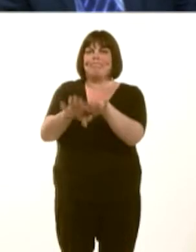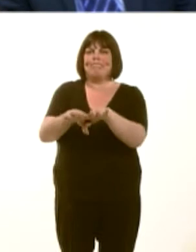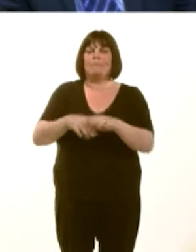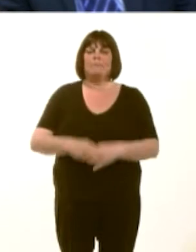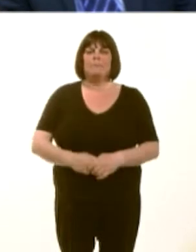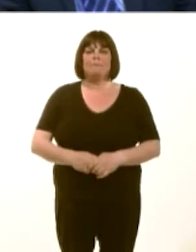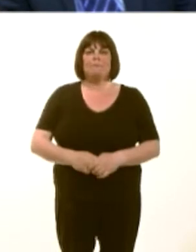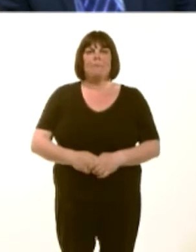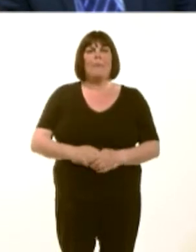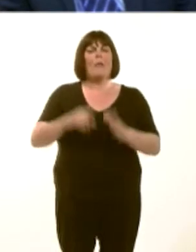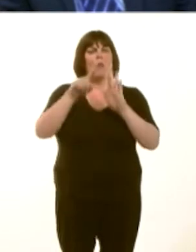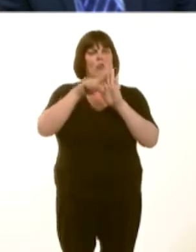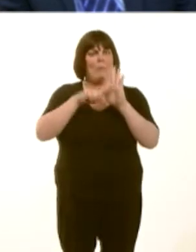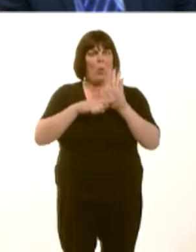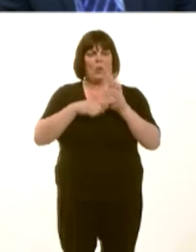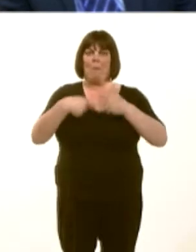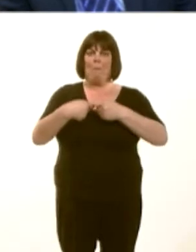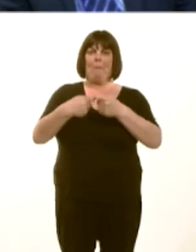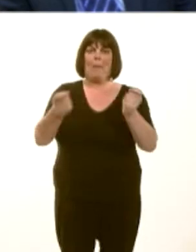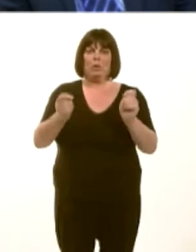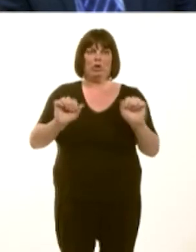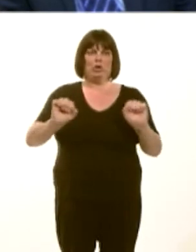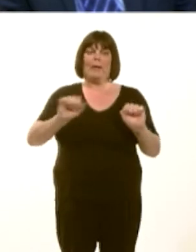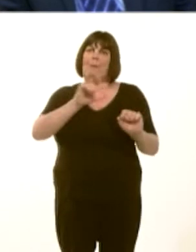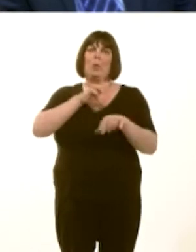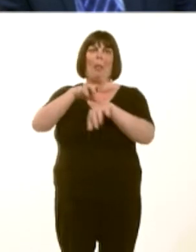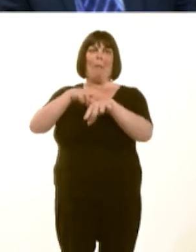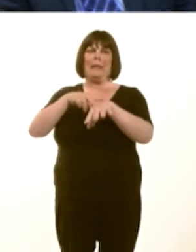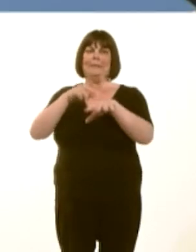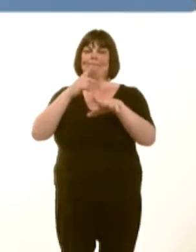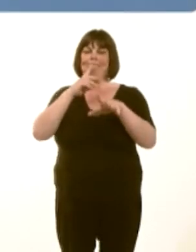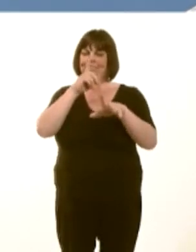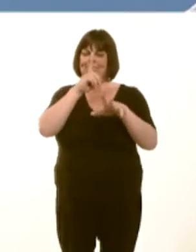There is a report that hasnít been published, but thatís at the request of the police, because thereís a police investigation.